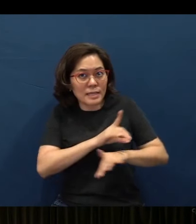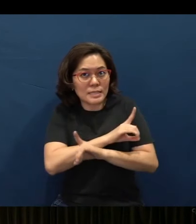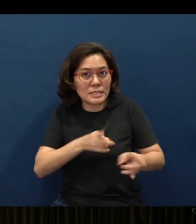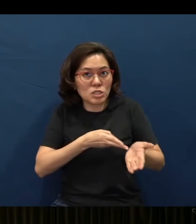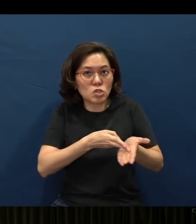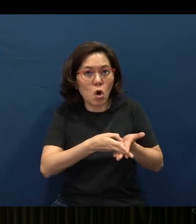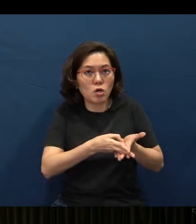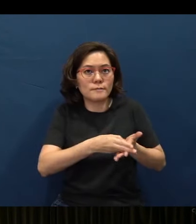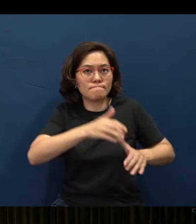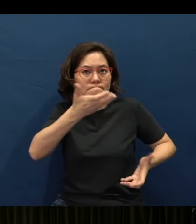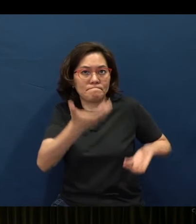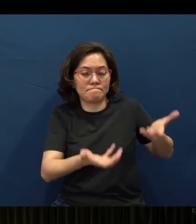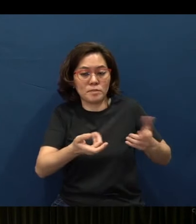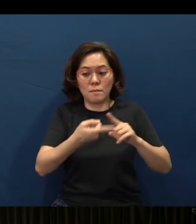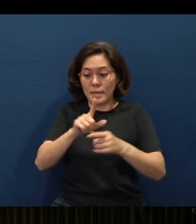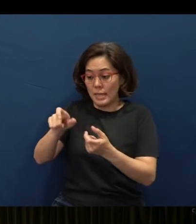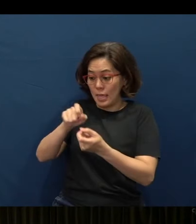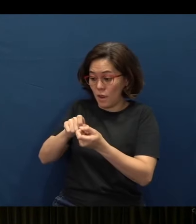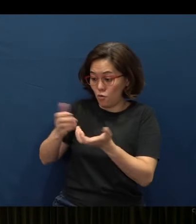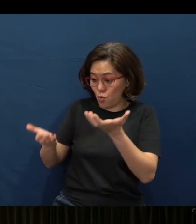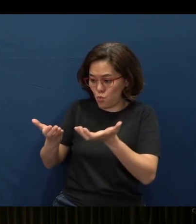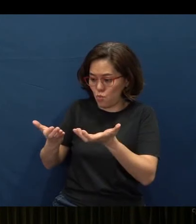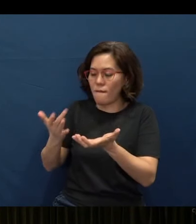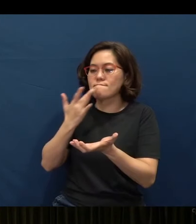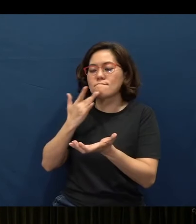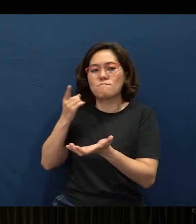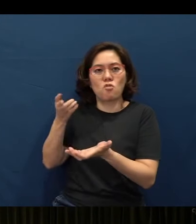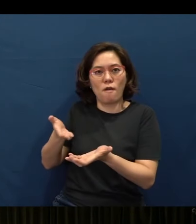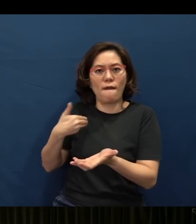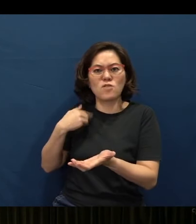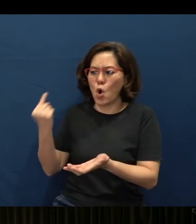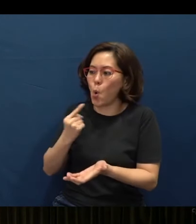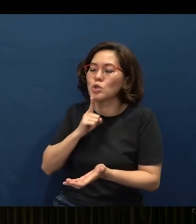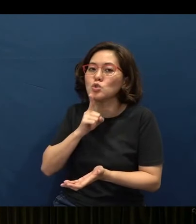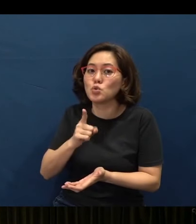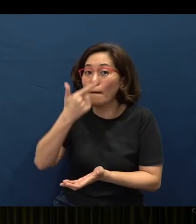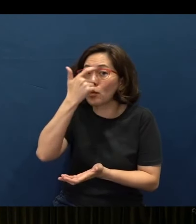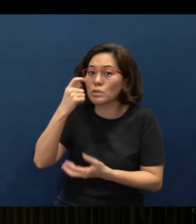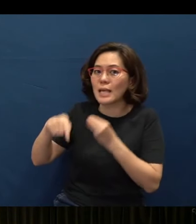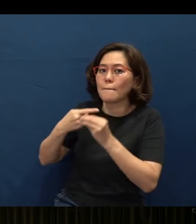but accurate weights find favor with Him.” This is always true, because it talks about the Lord's characteristics.